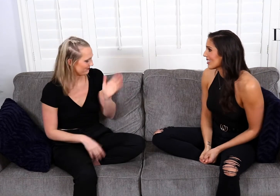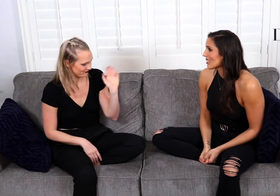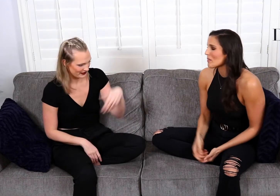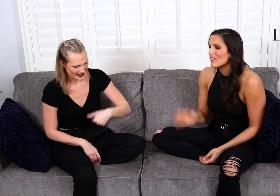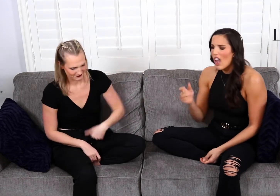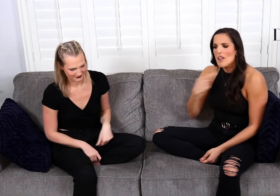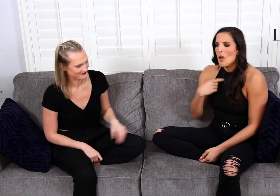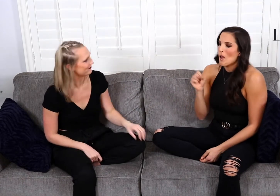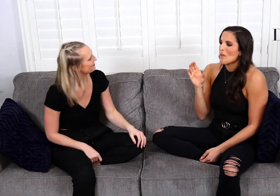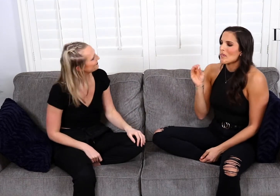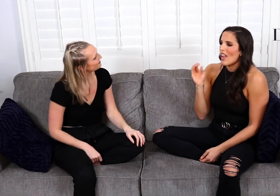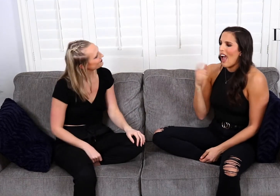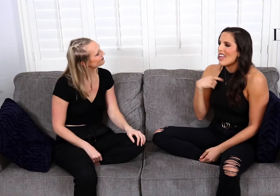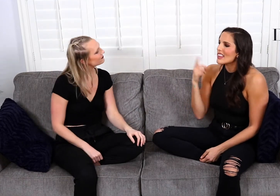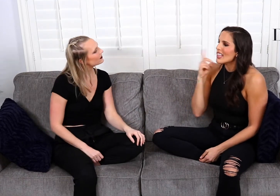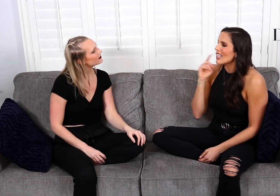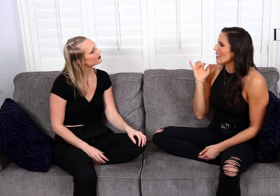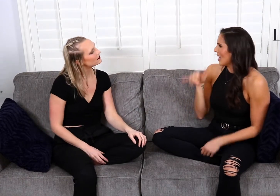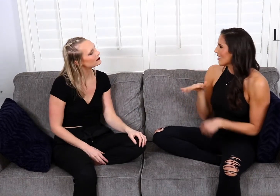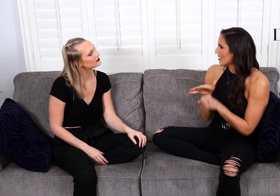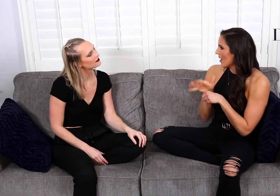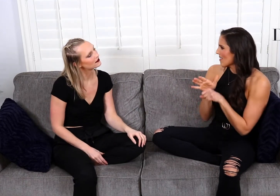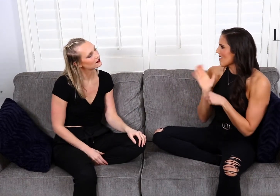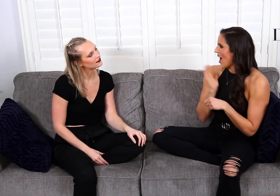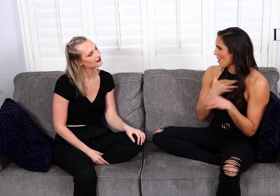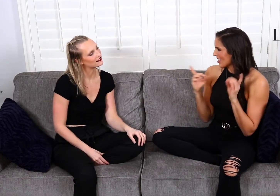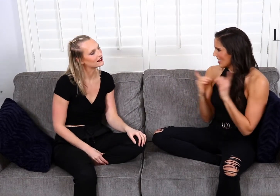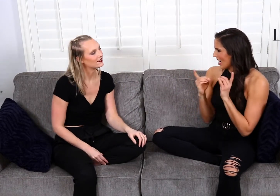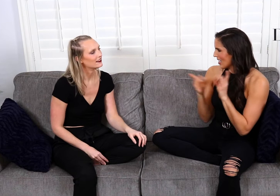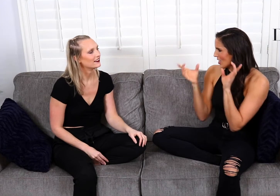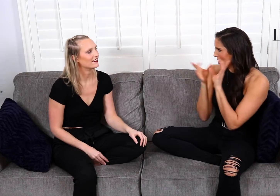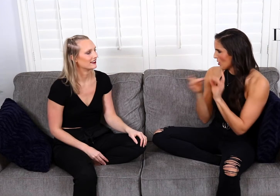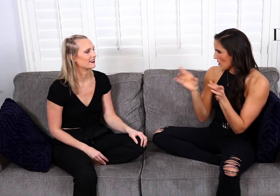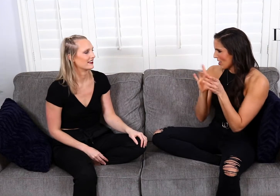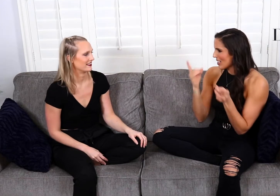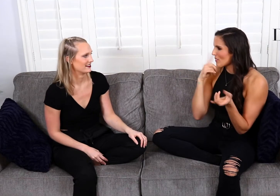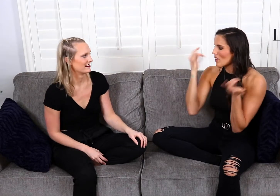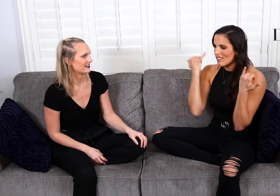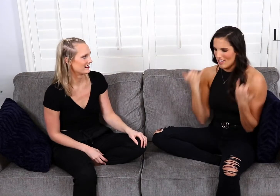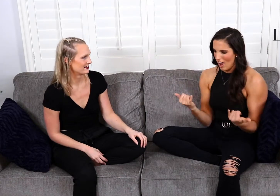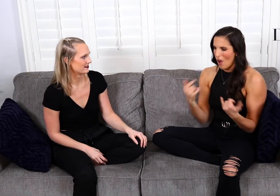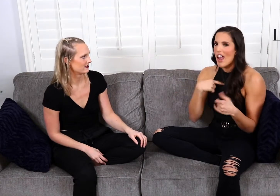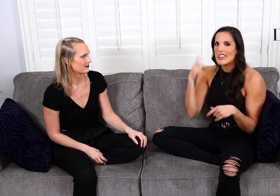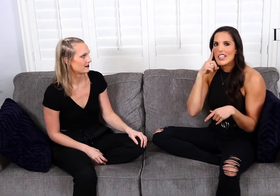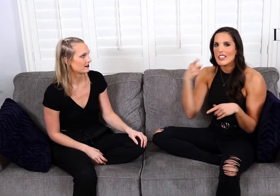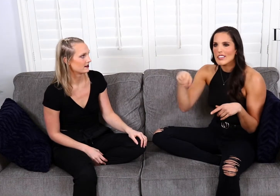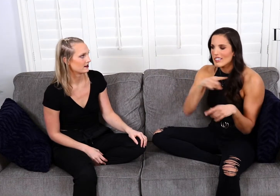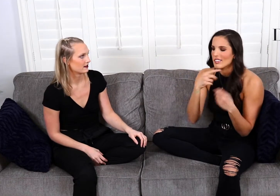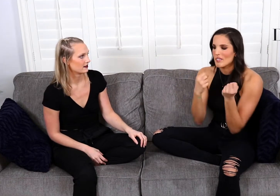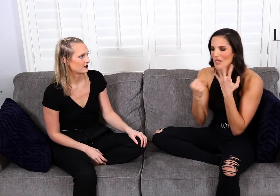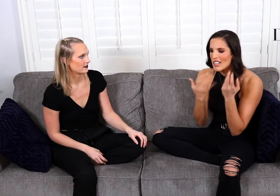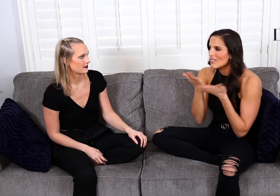And I think that’s enough of our dating stories for now... I think the listeners submitted some